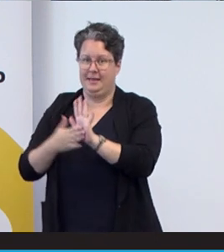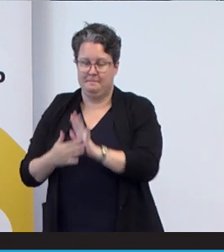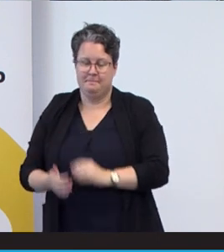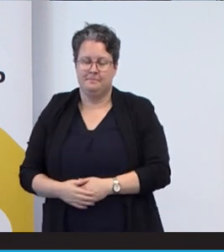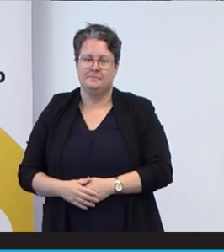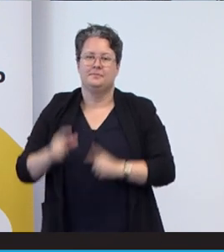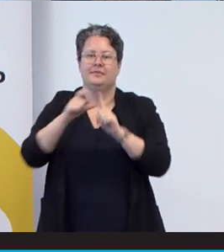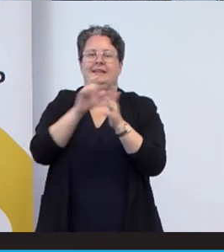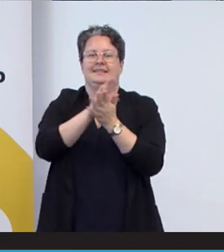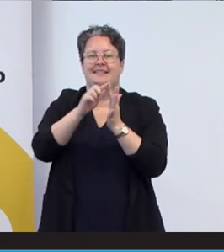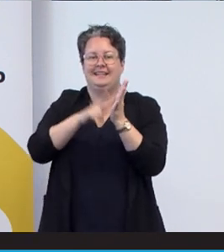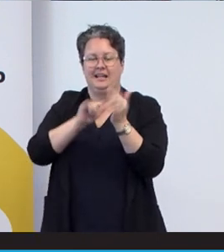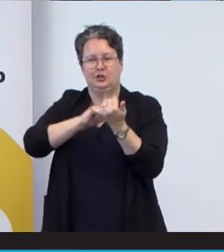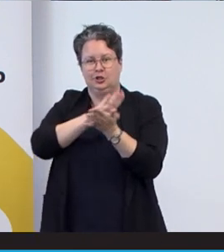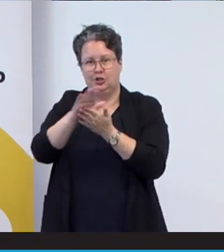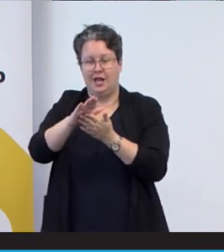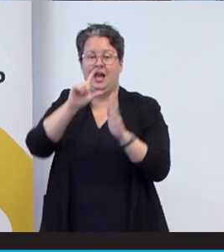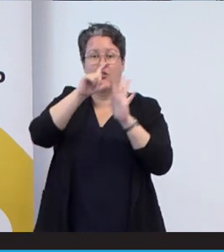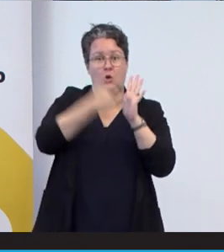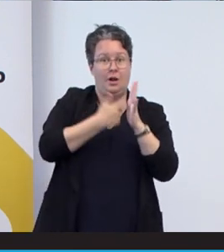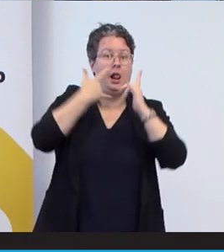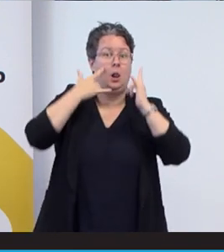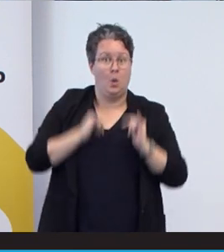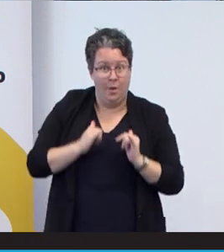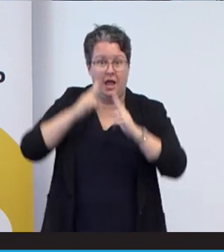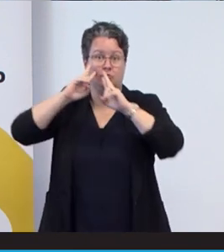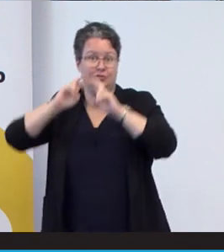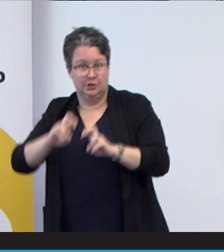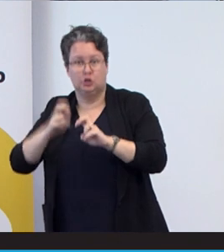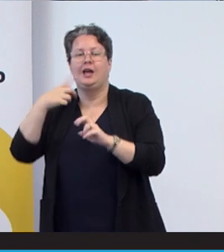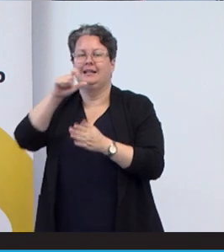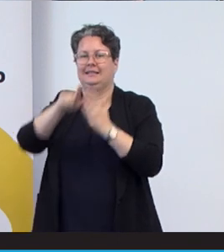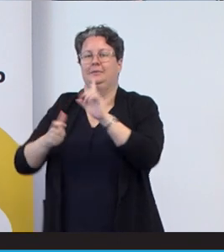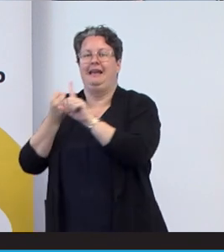is a doctor, a lawyer, a researcher and a disability advocate. He was the first